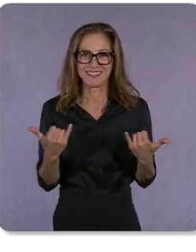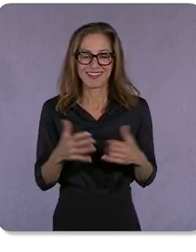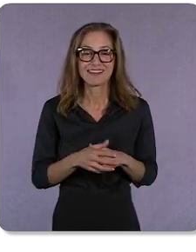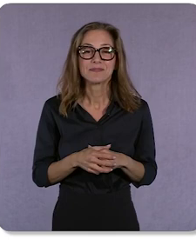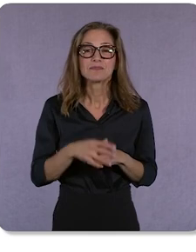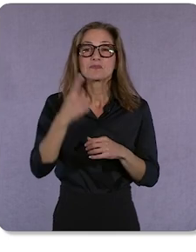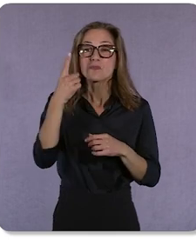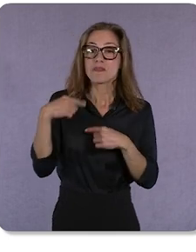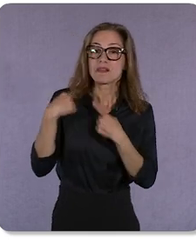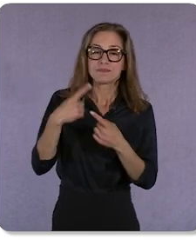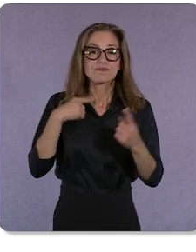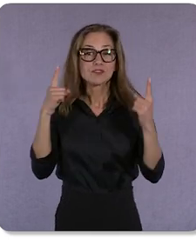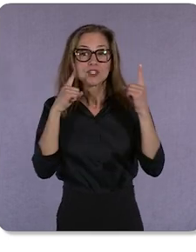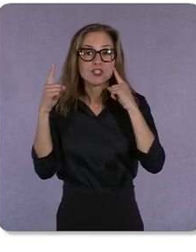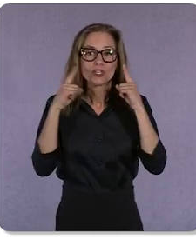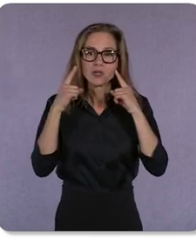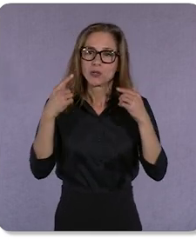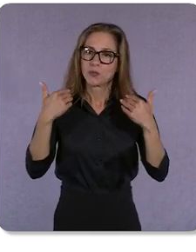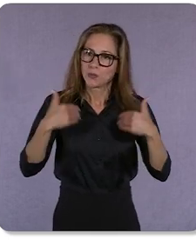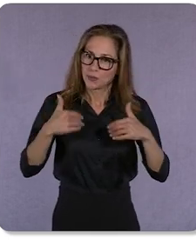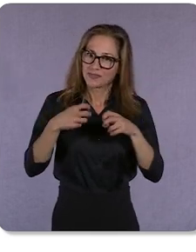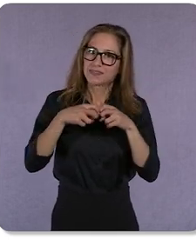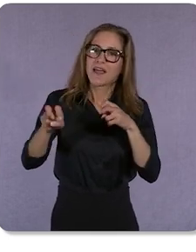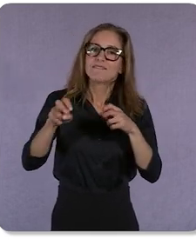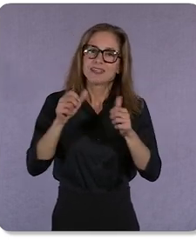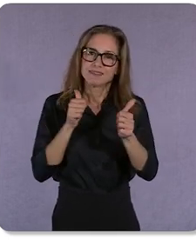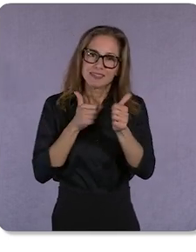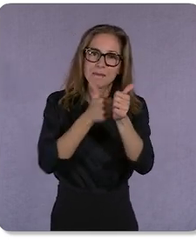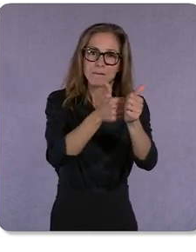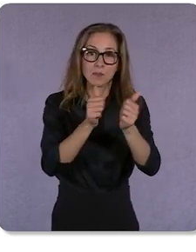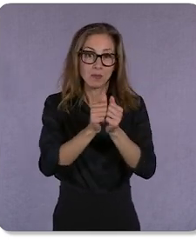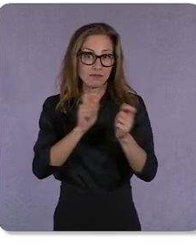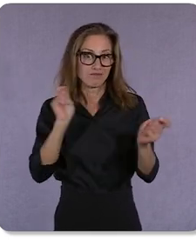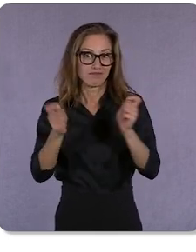it's difficult to keep up with changing consumer behaviors and demands.